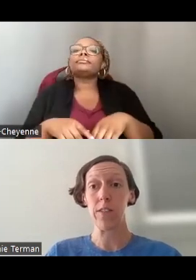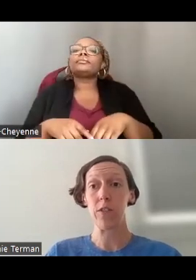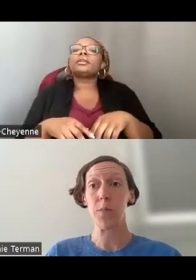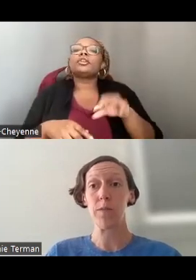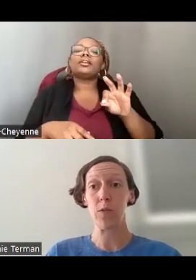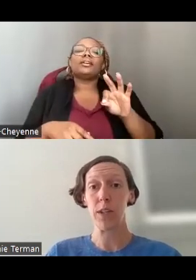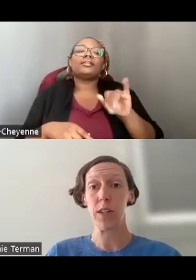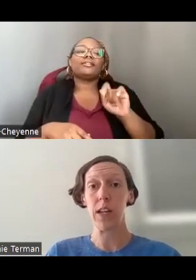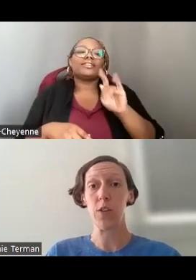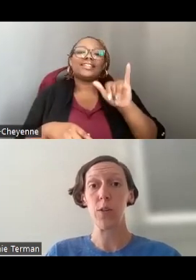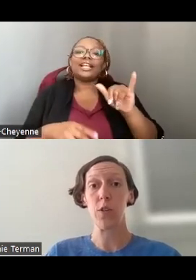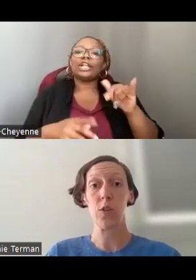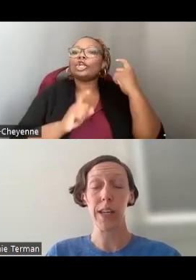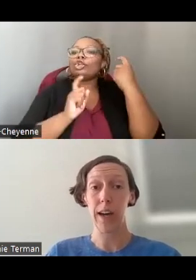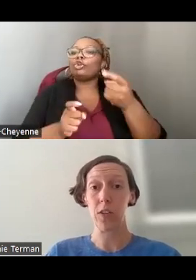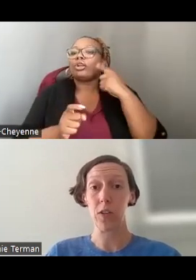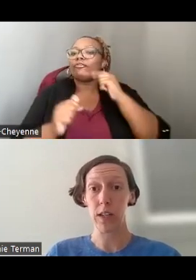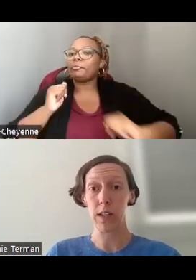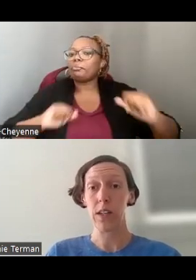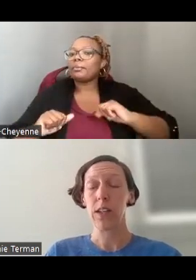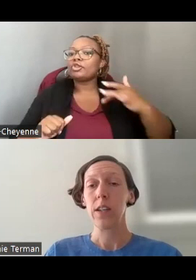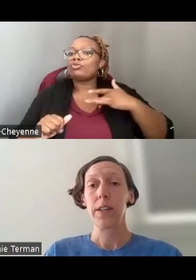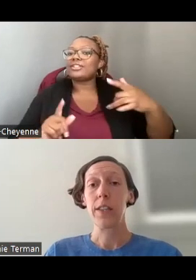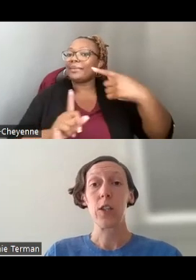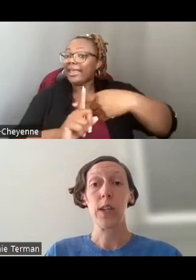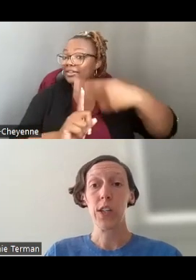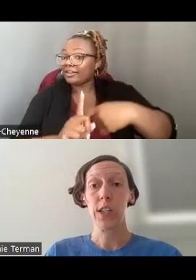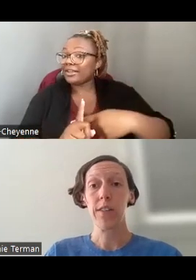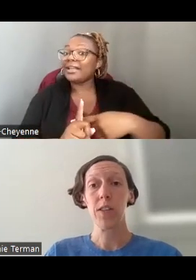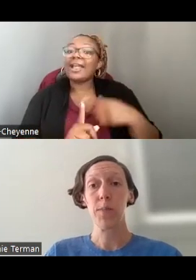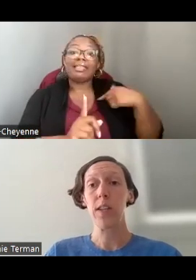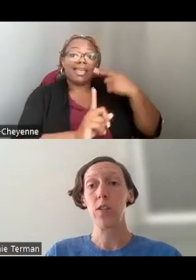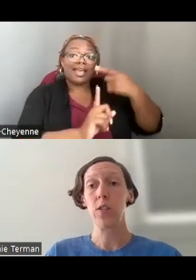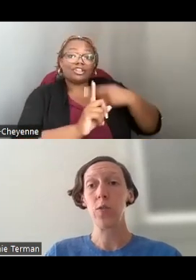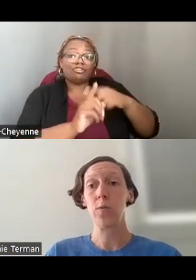FOR A PERFORMANCE THAT YOU WOULD USUALLY HAVE TO RENT -THE DONATION OF SPACE TO USE FOR